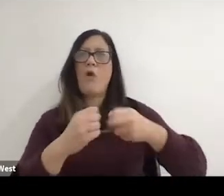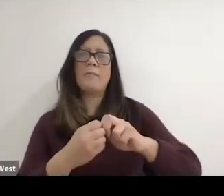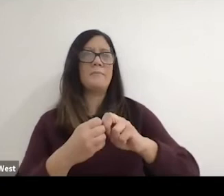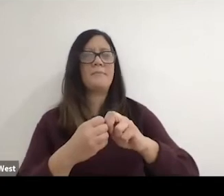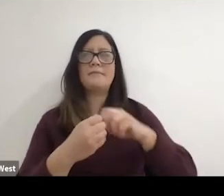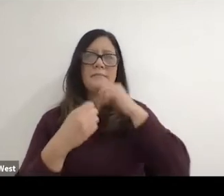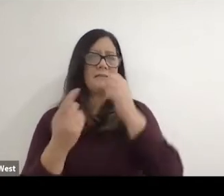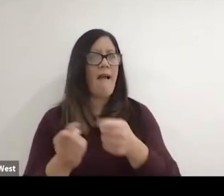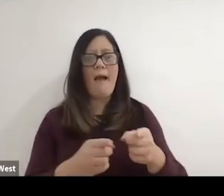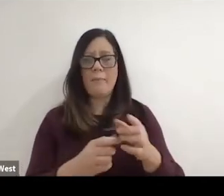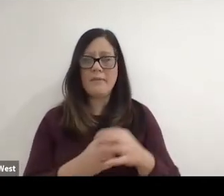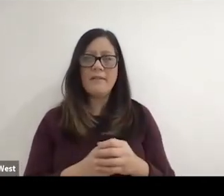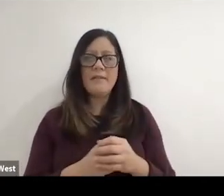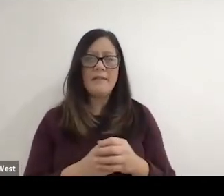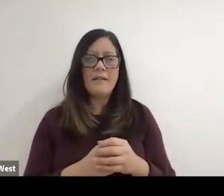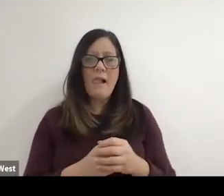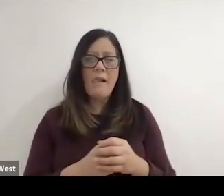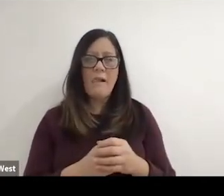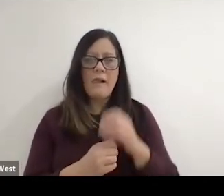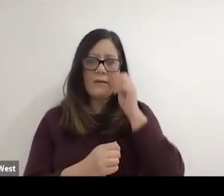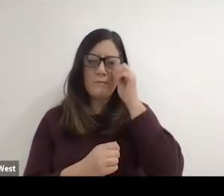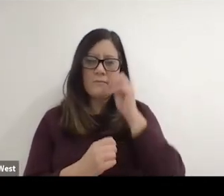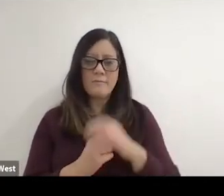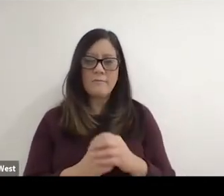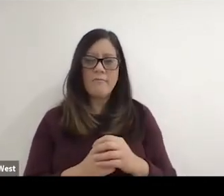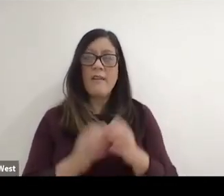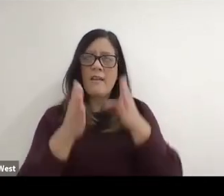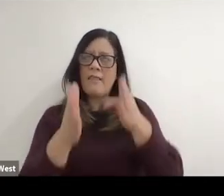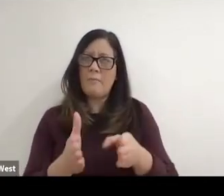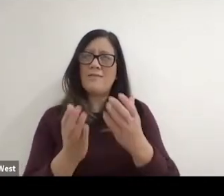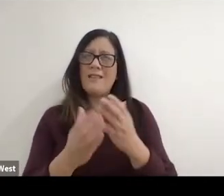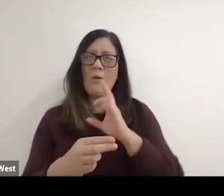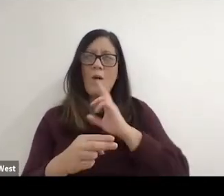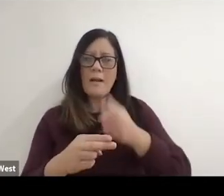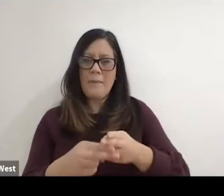money that cause that not to happen but but the person I want to mention from there,